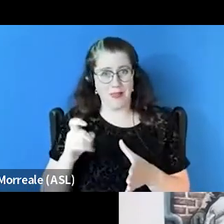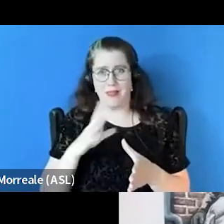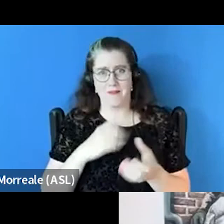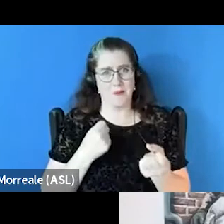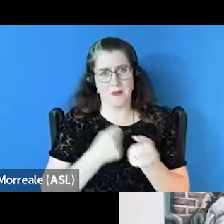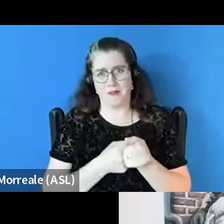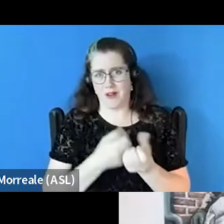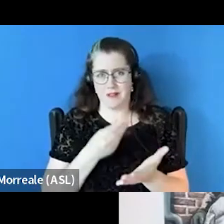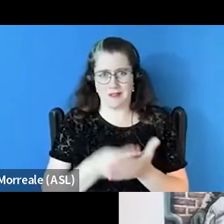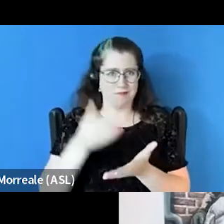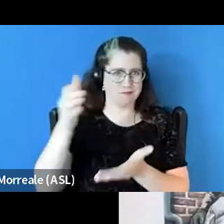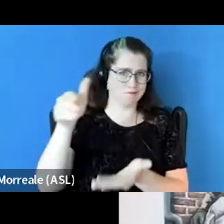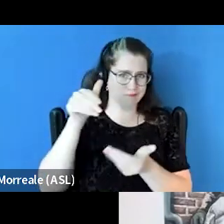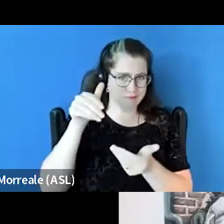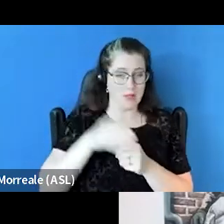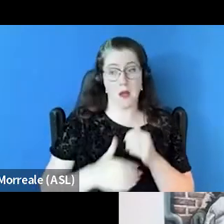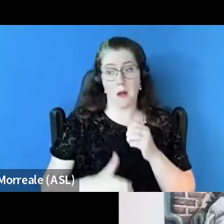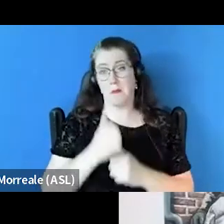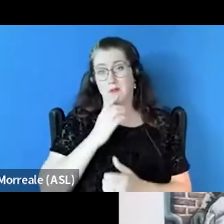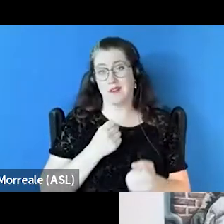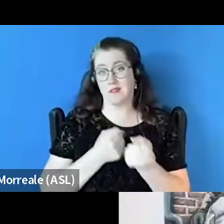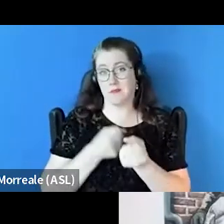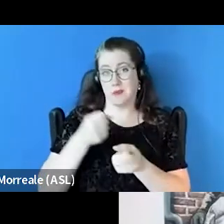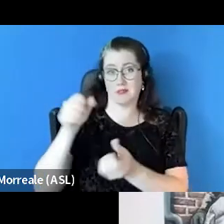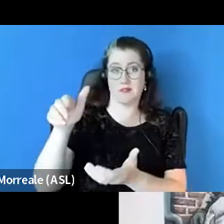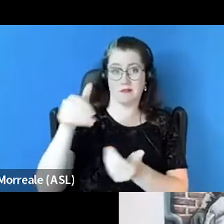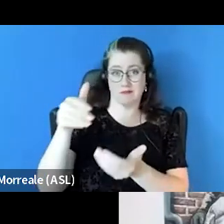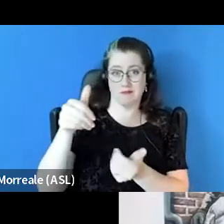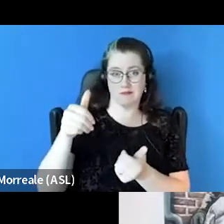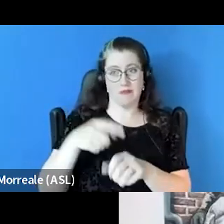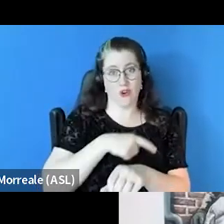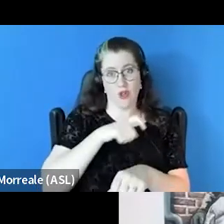and traditionally most of our supportive funding streams and long term are built in the building.